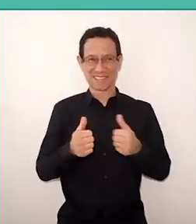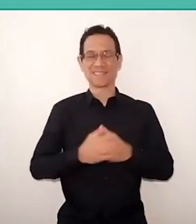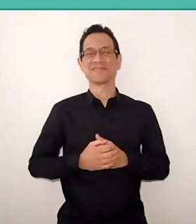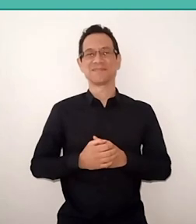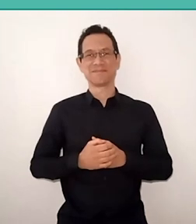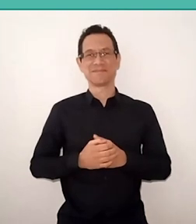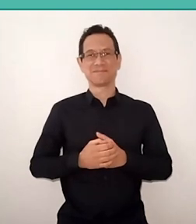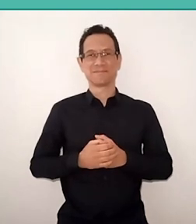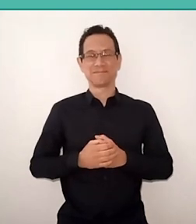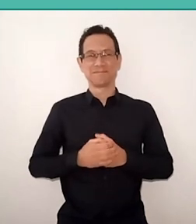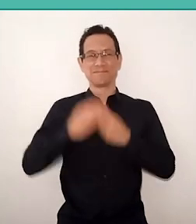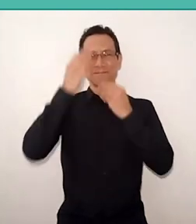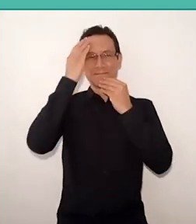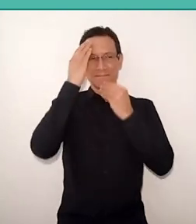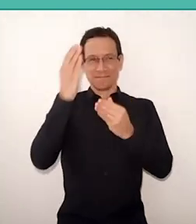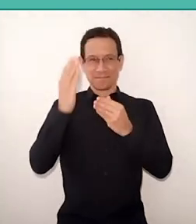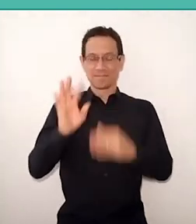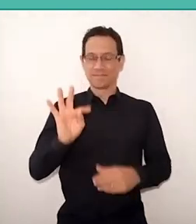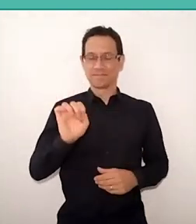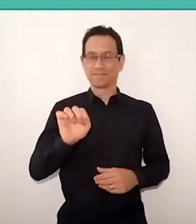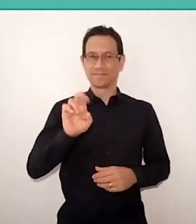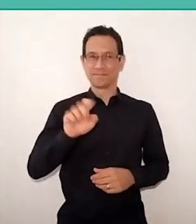Thank you, Tereza, thank you, Dolores.